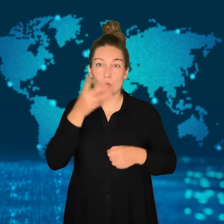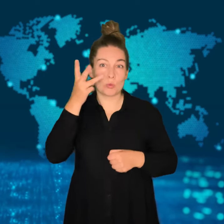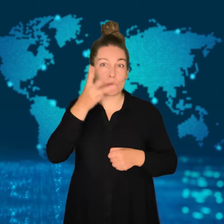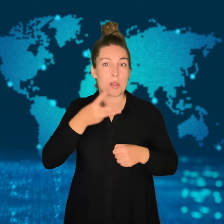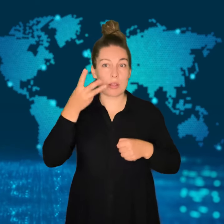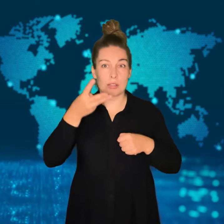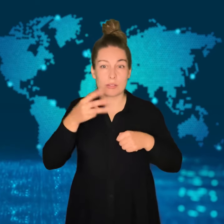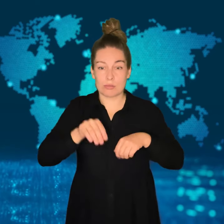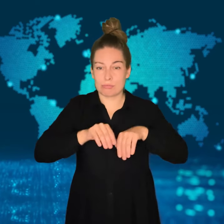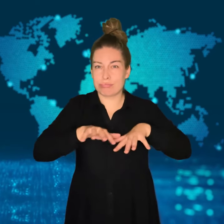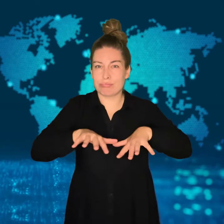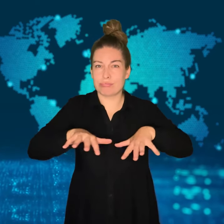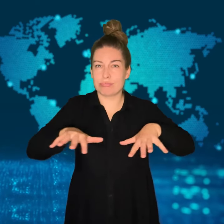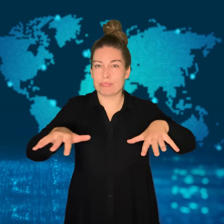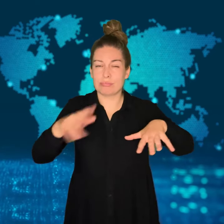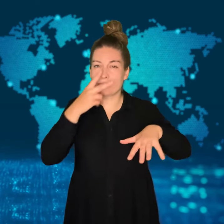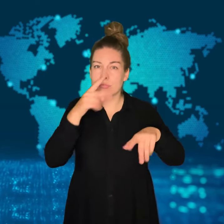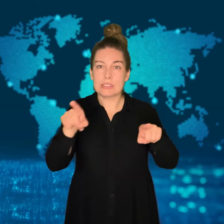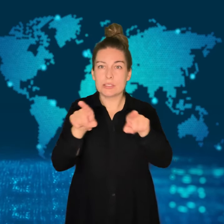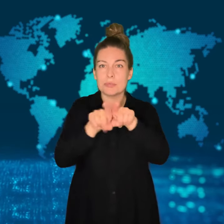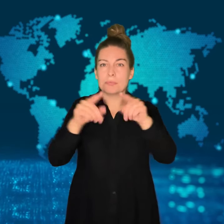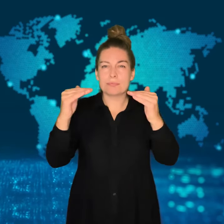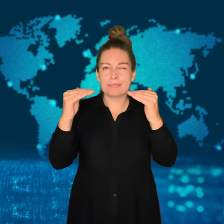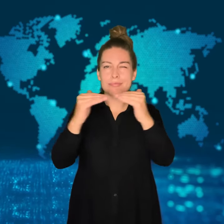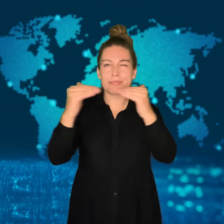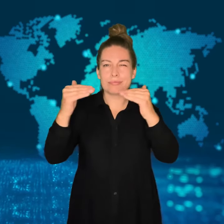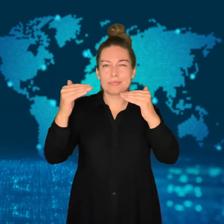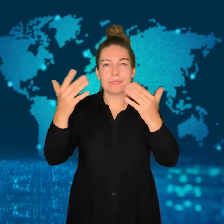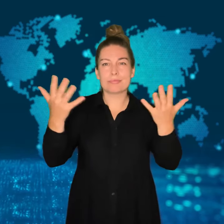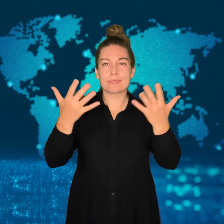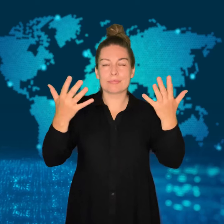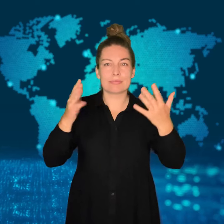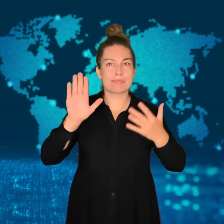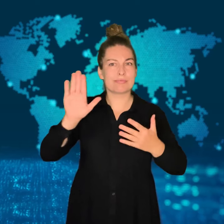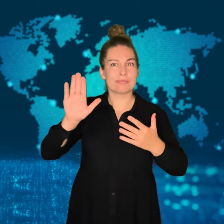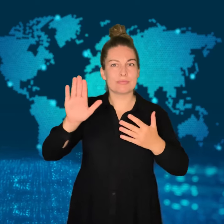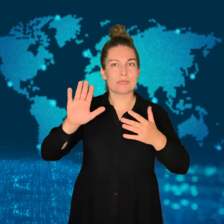be investigated by authorities.